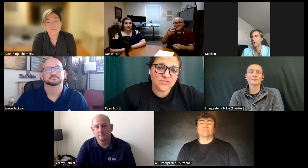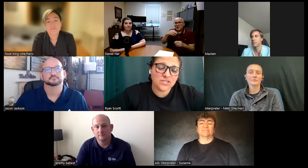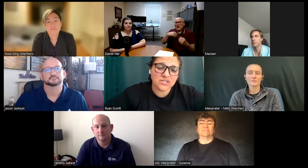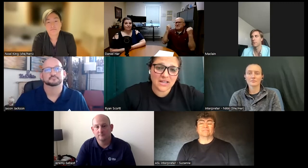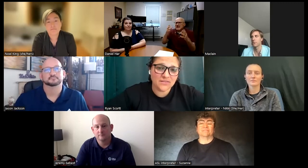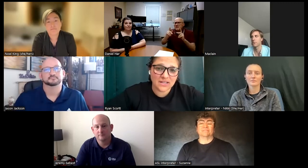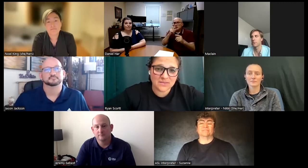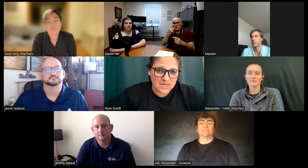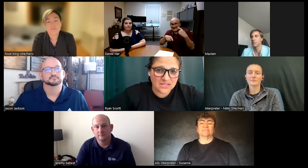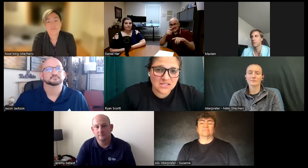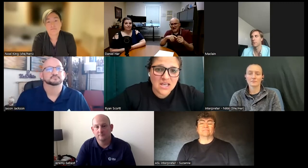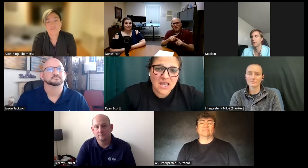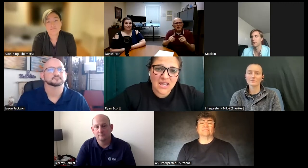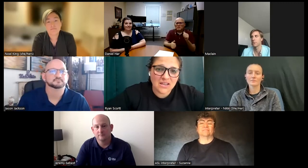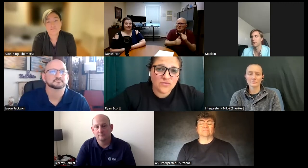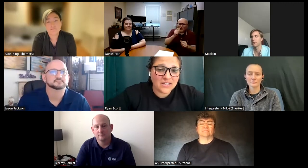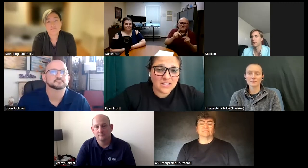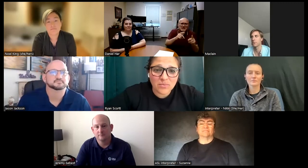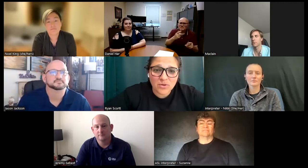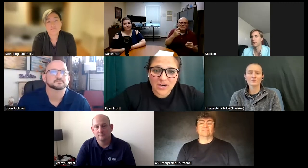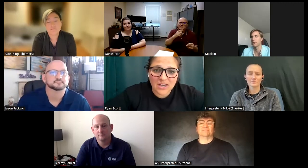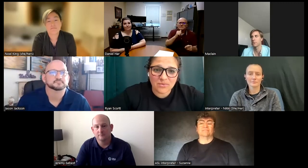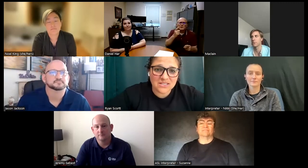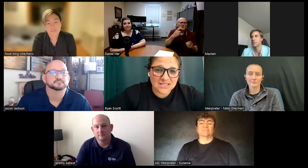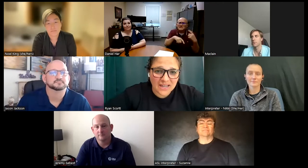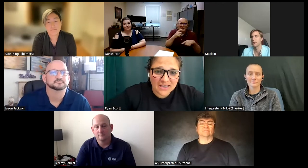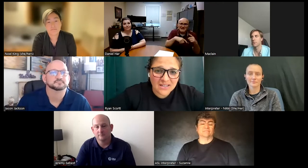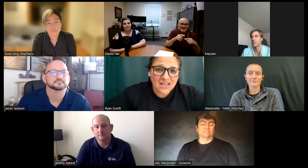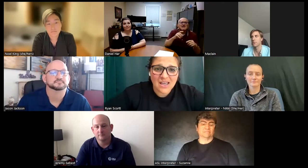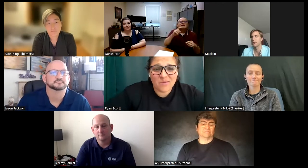stuff just kind of gets missed and finding people who are able to sign I